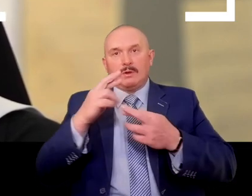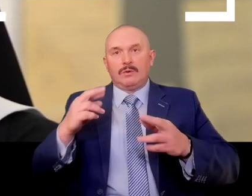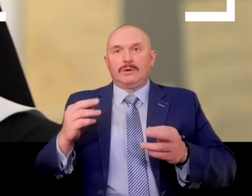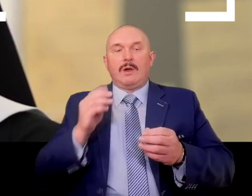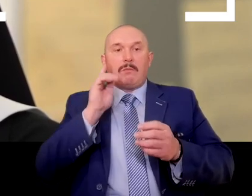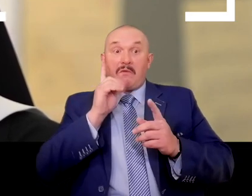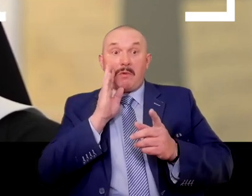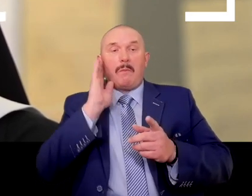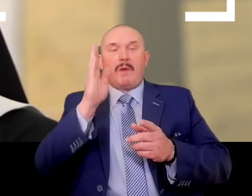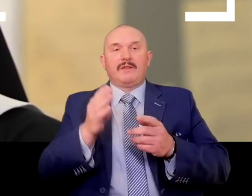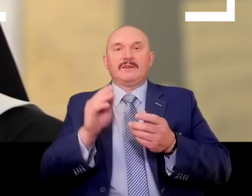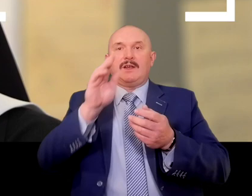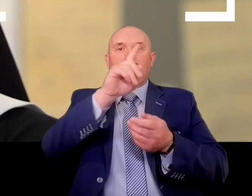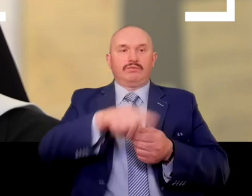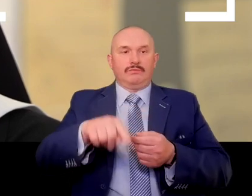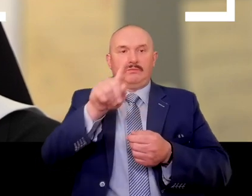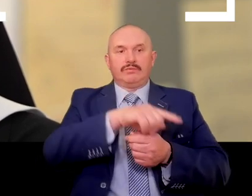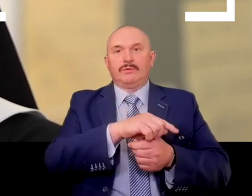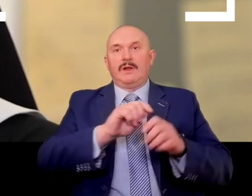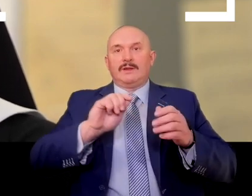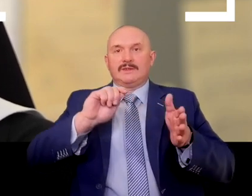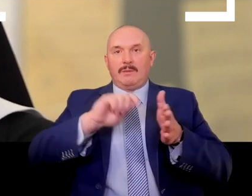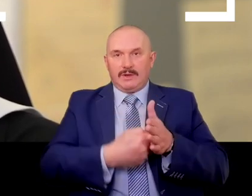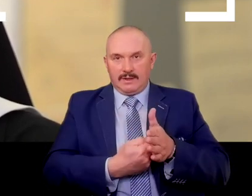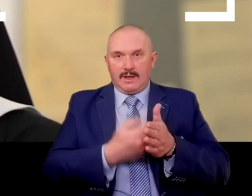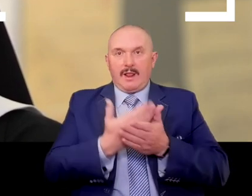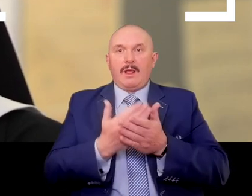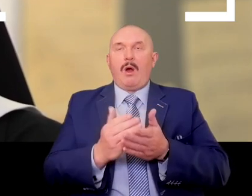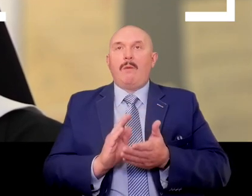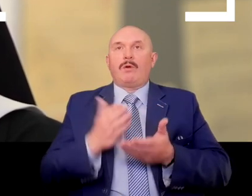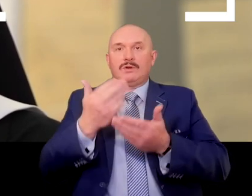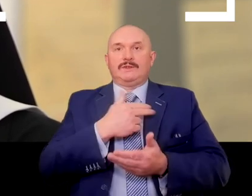It was then suggested that our congregation take over the running of this school